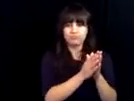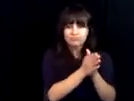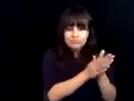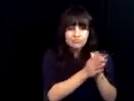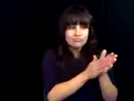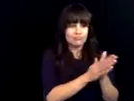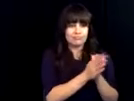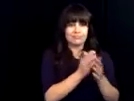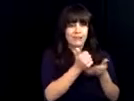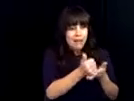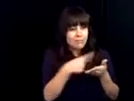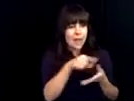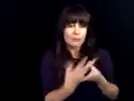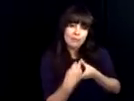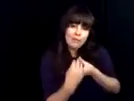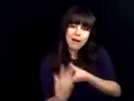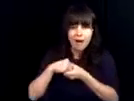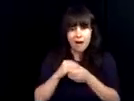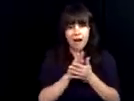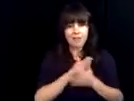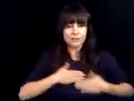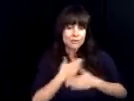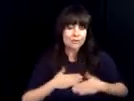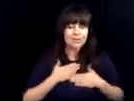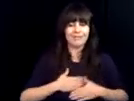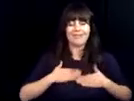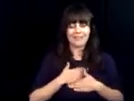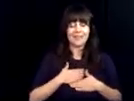came back as a paid teacher's assistant and being able to help